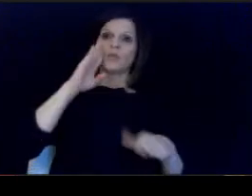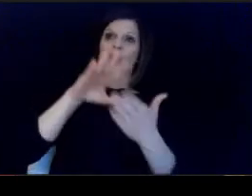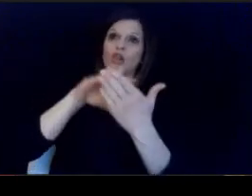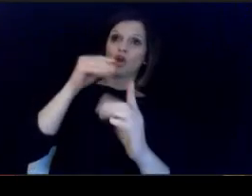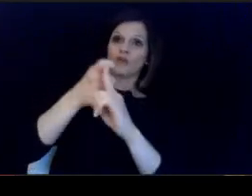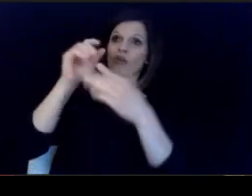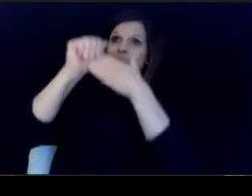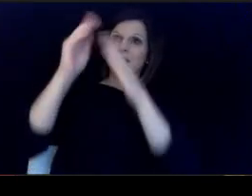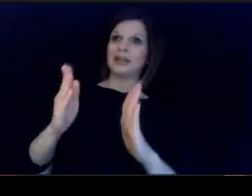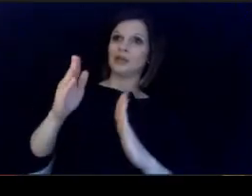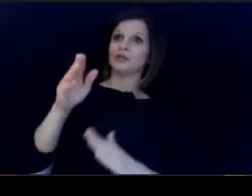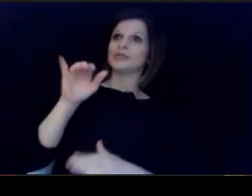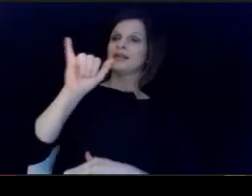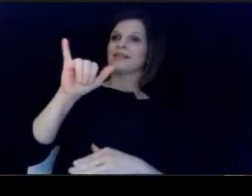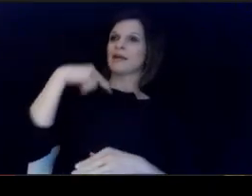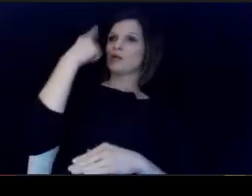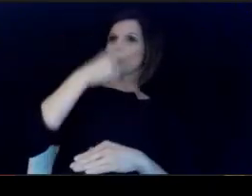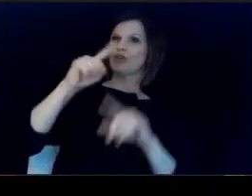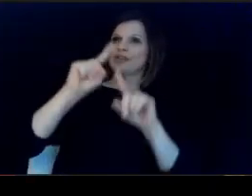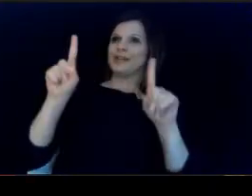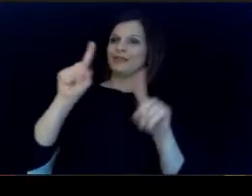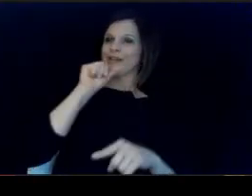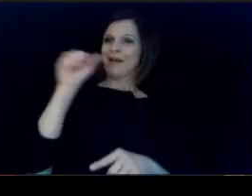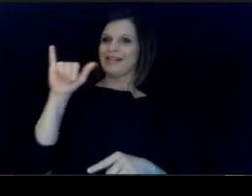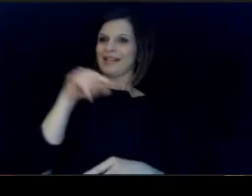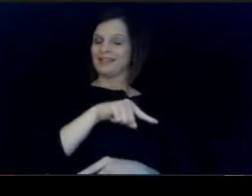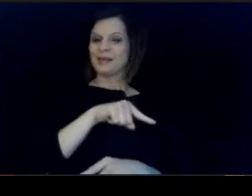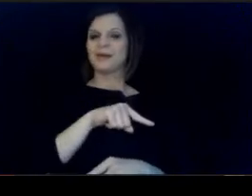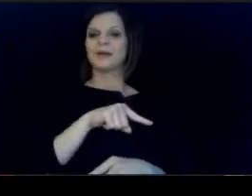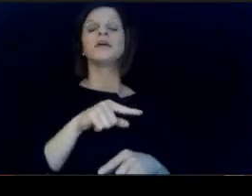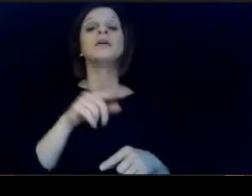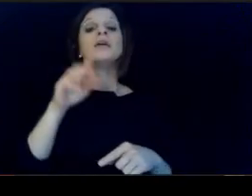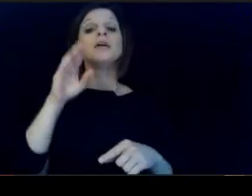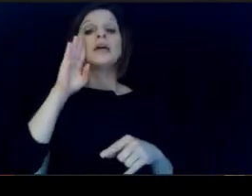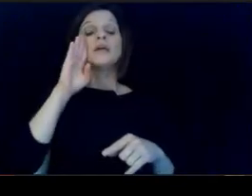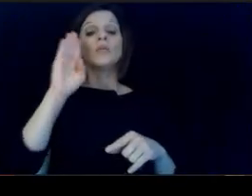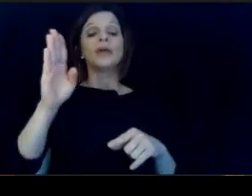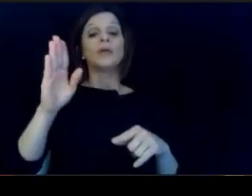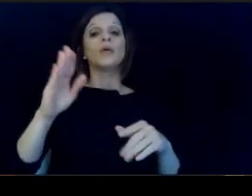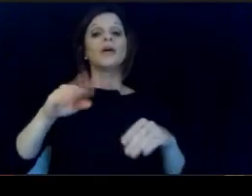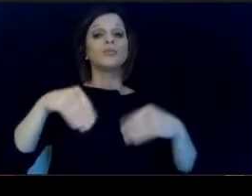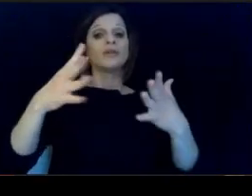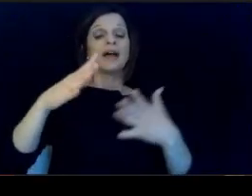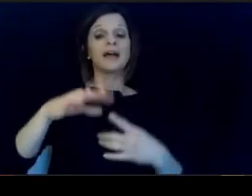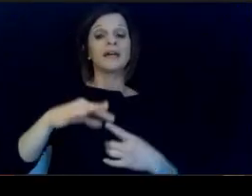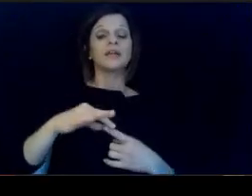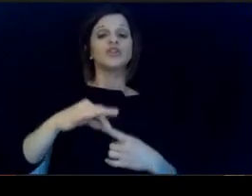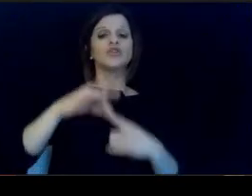will provide perspective and shape their lives while also. giving an opportunity to our minority students to.